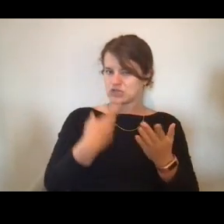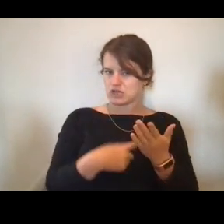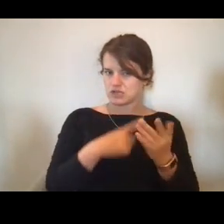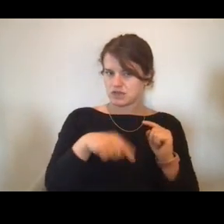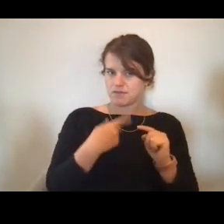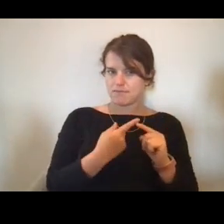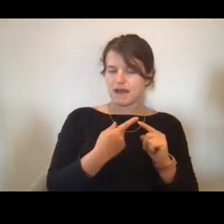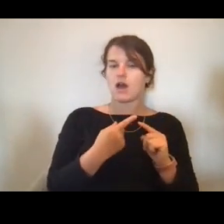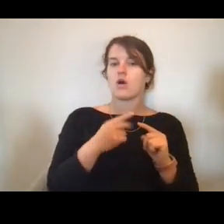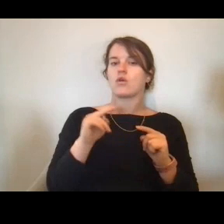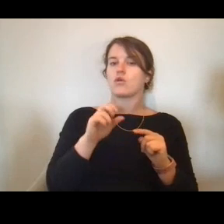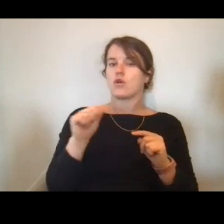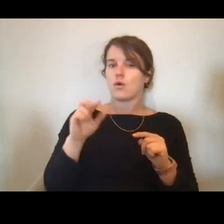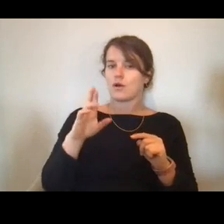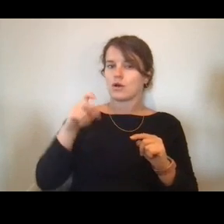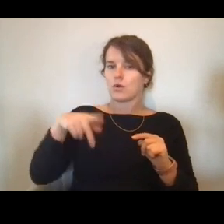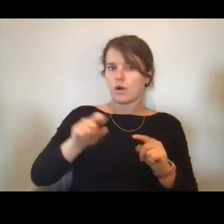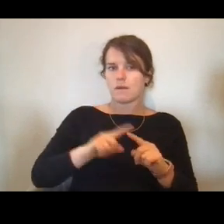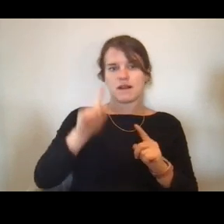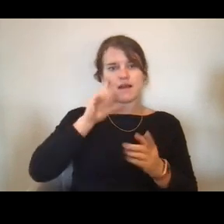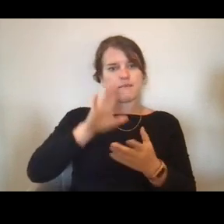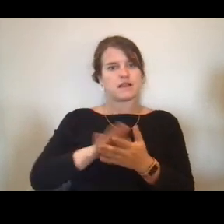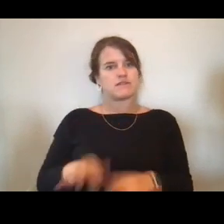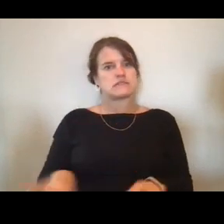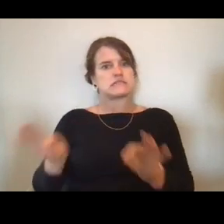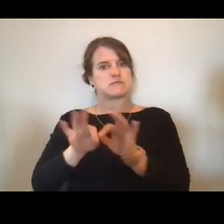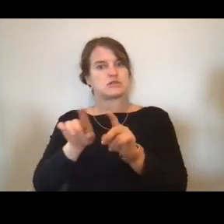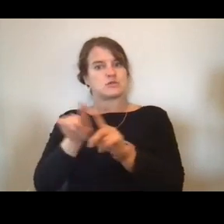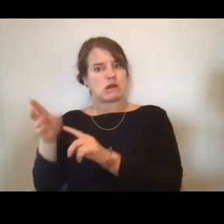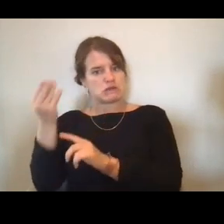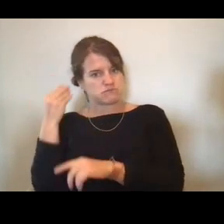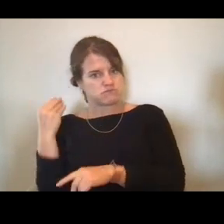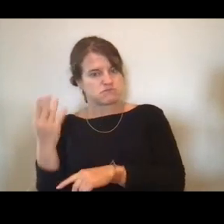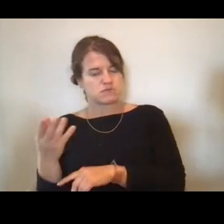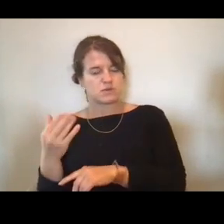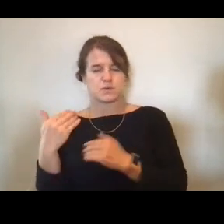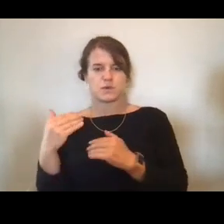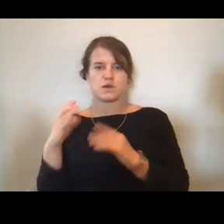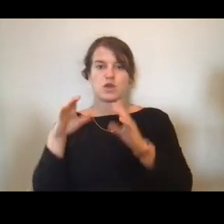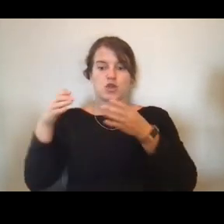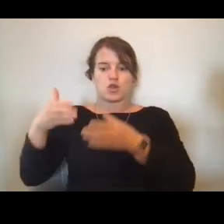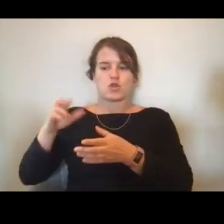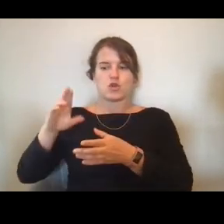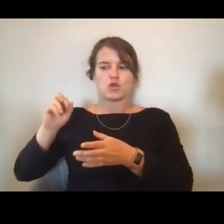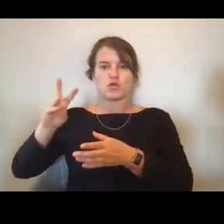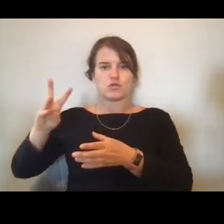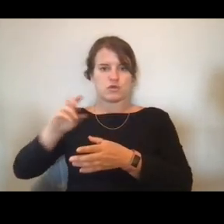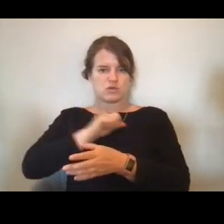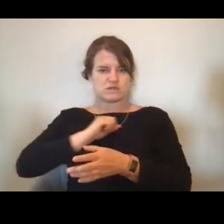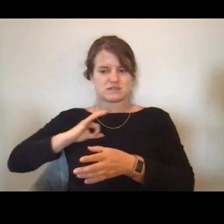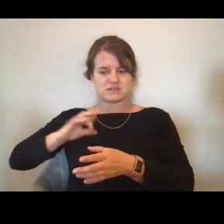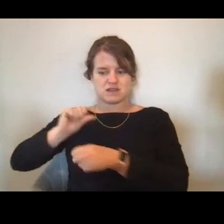that it takes a really large crew to keep the ship running. And most of the people on the ship are not NOAA Corps,